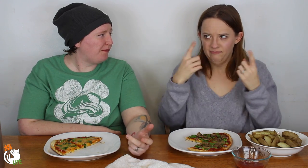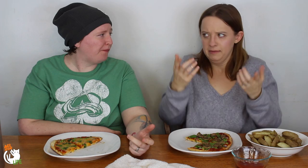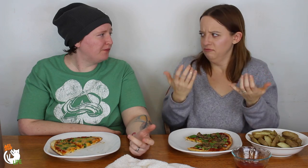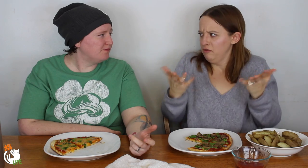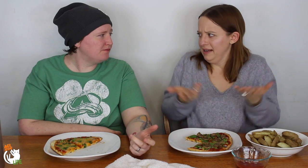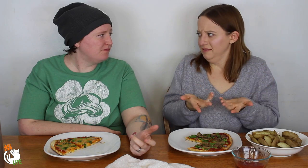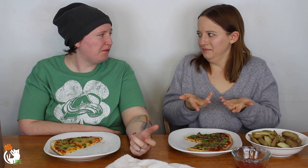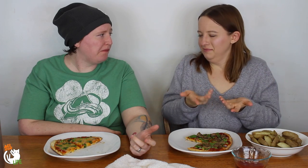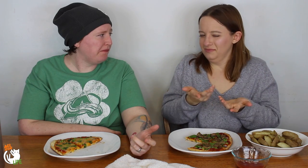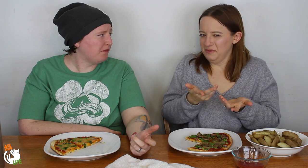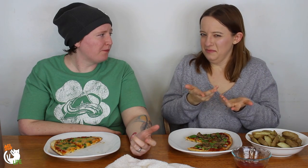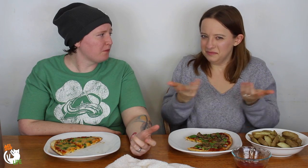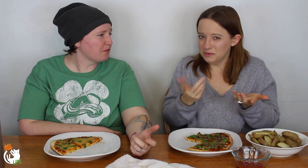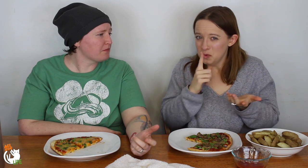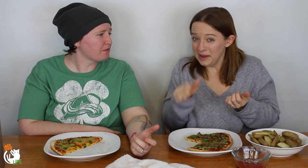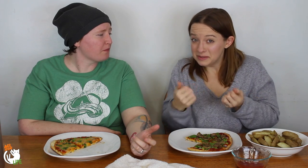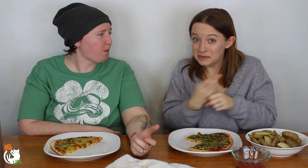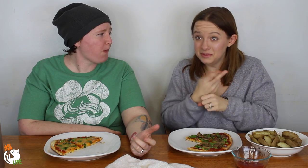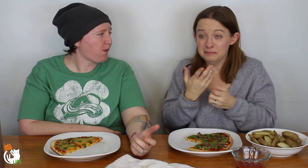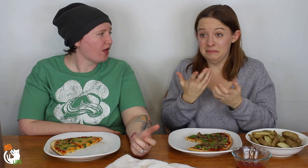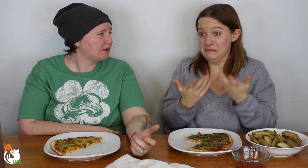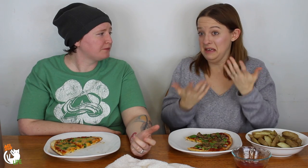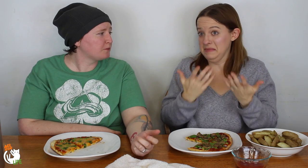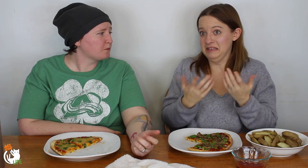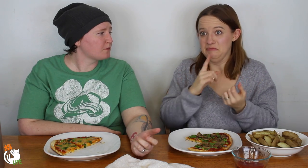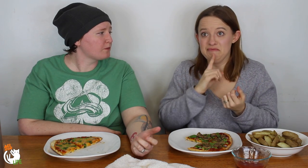A kids app and it's already famous. So, who else is going to be using that?